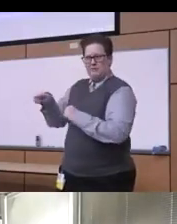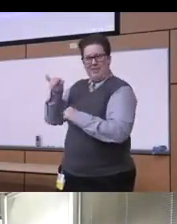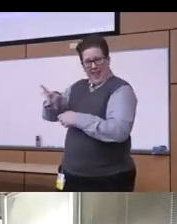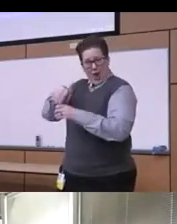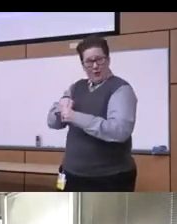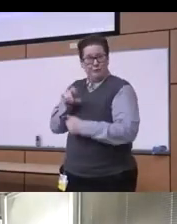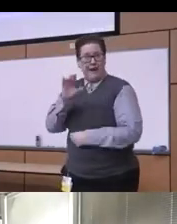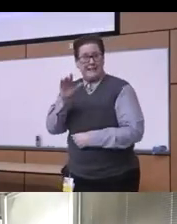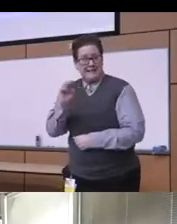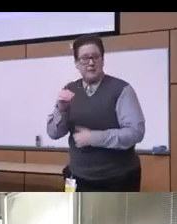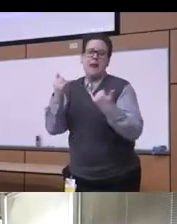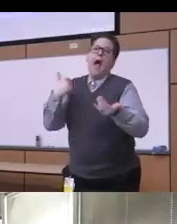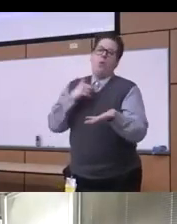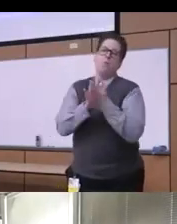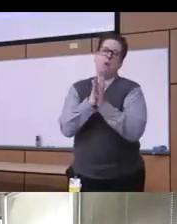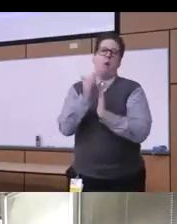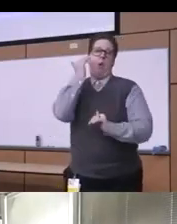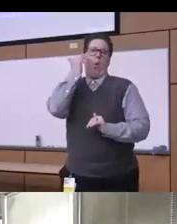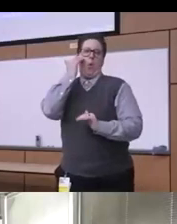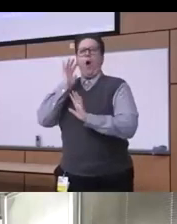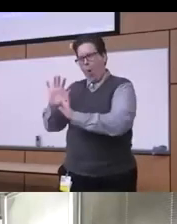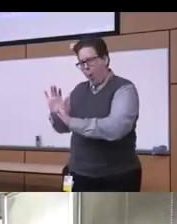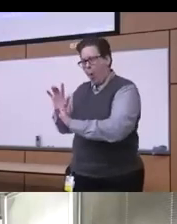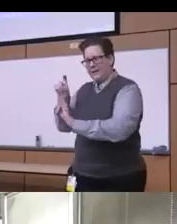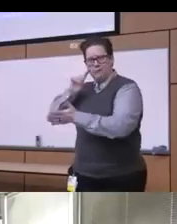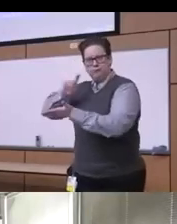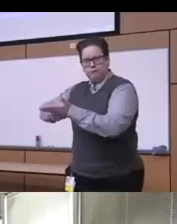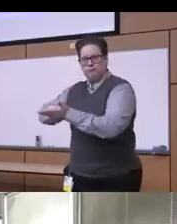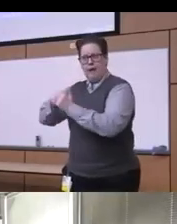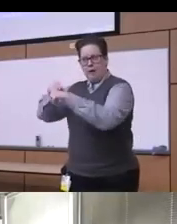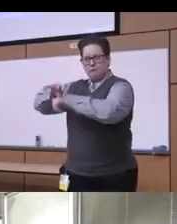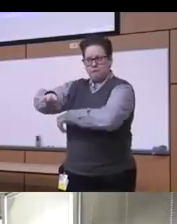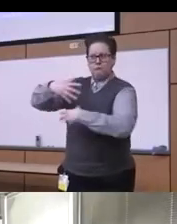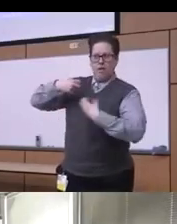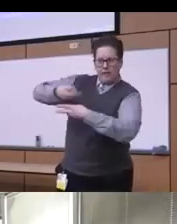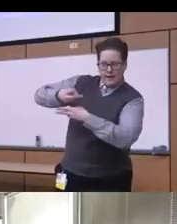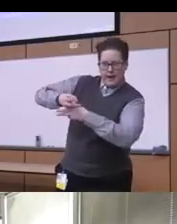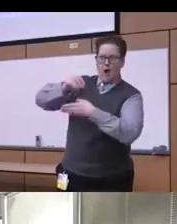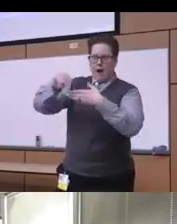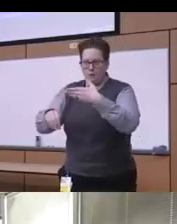more aware of it we have it's been more in the on the front line let's put it this way but we still